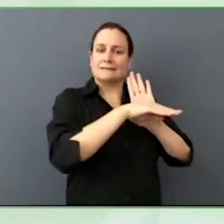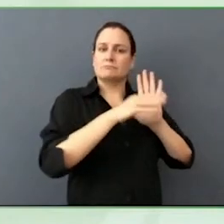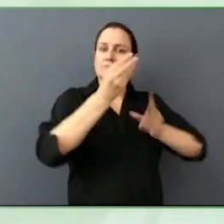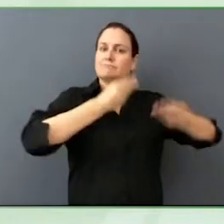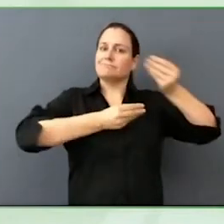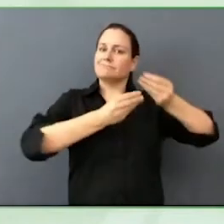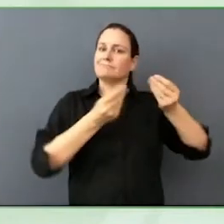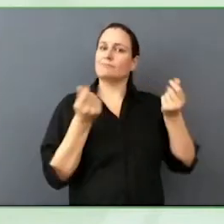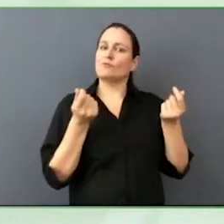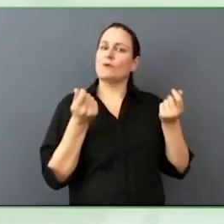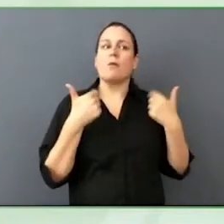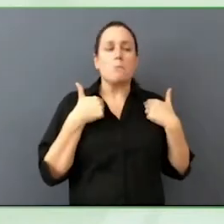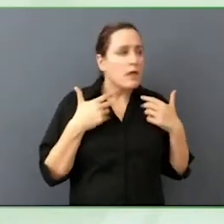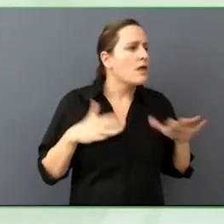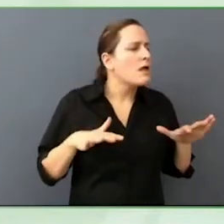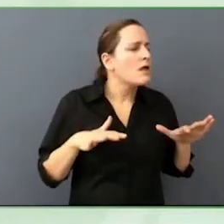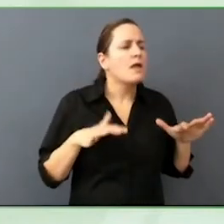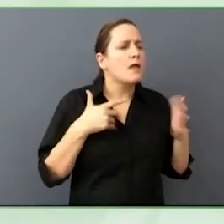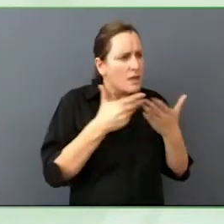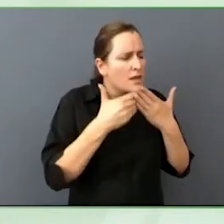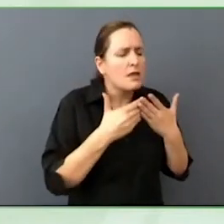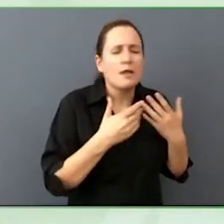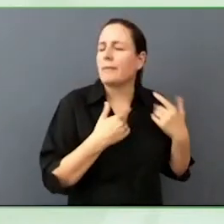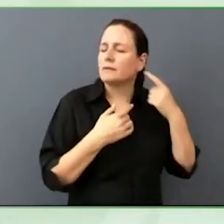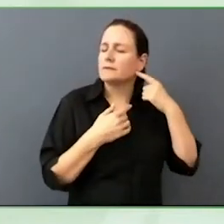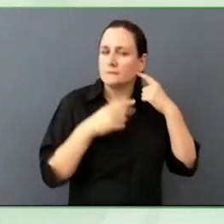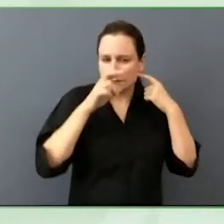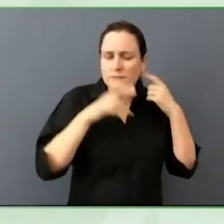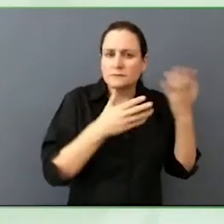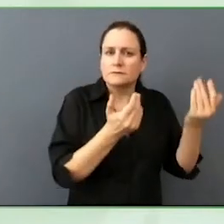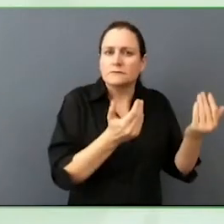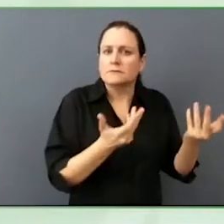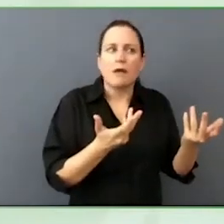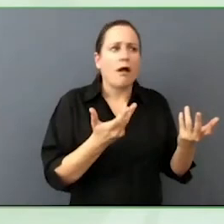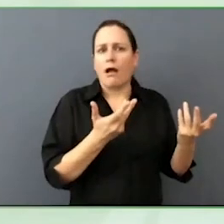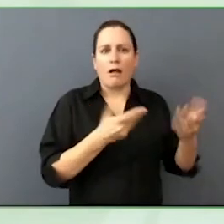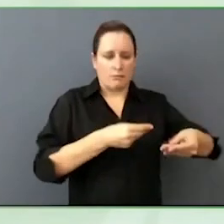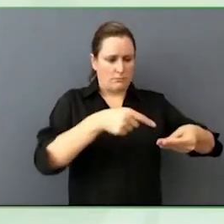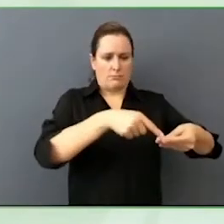Whereas in Colombia as a little girl, I did not go to school at all.